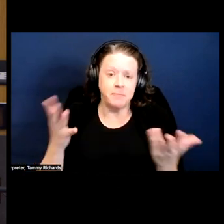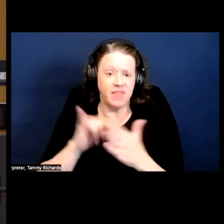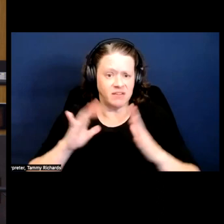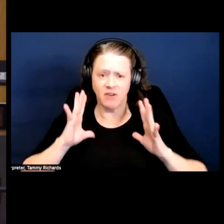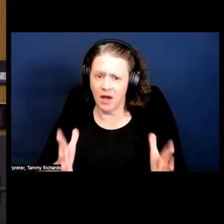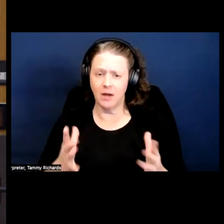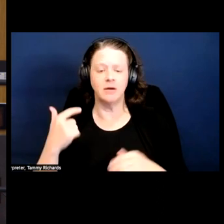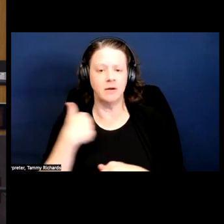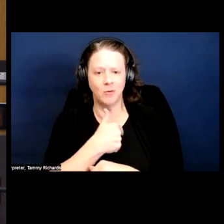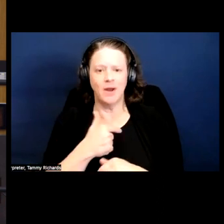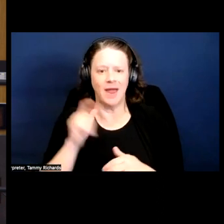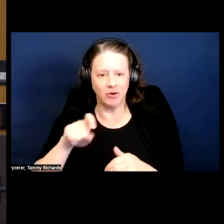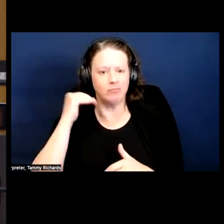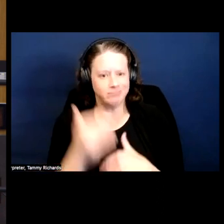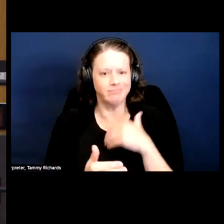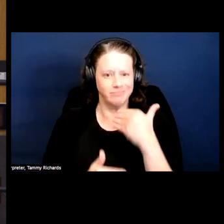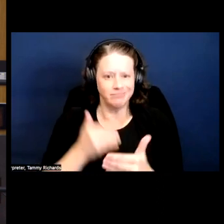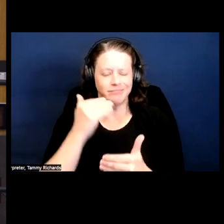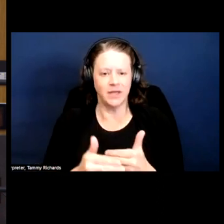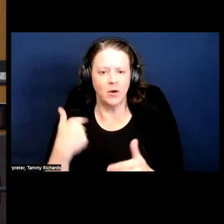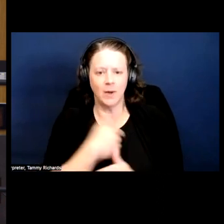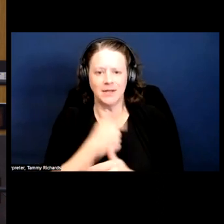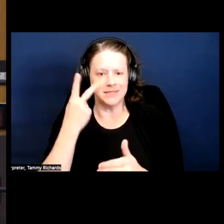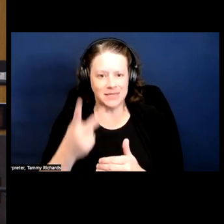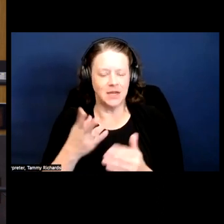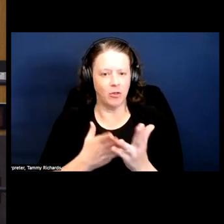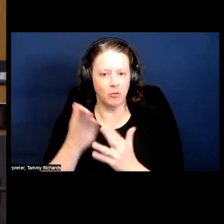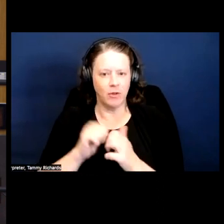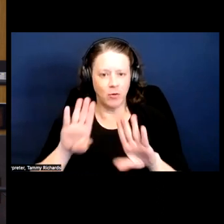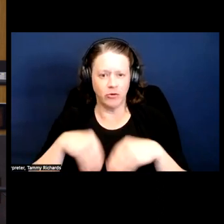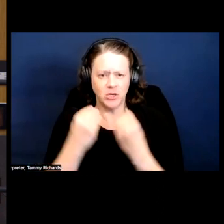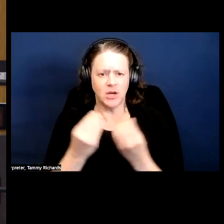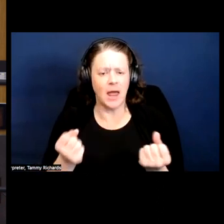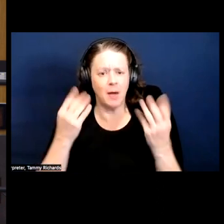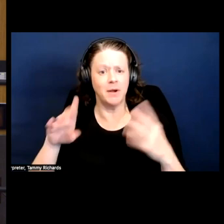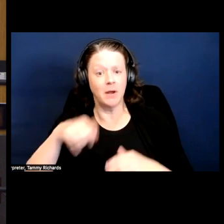And I do think that we can see from the organization how many black women went on to do other kinds of organizing.